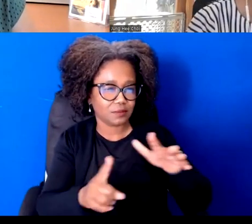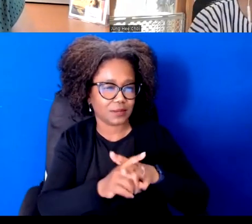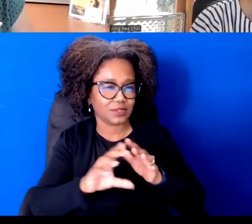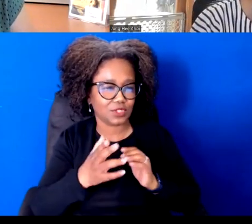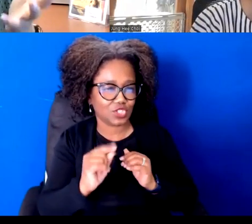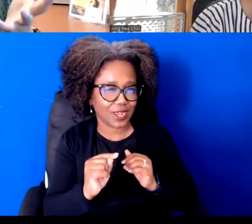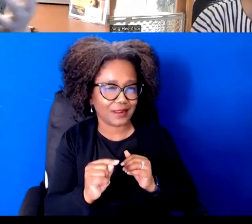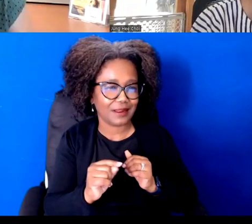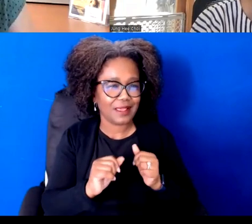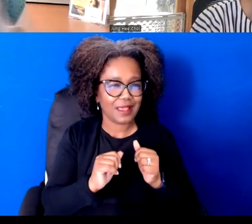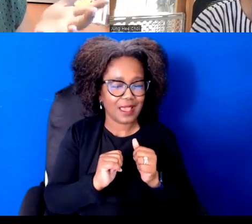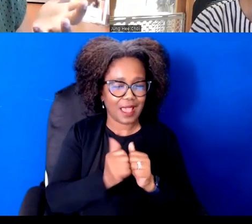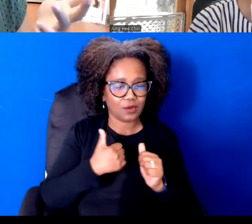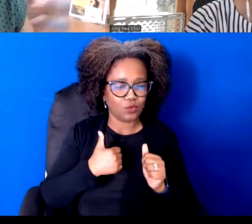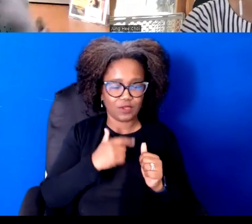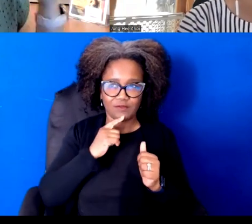And I think the first answer is organizing, right?